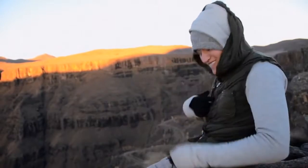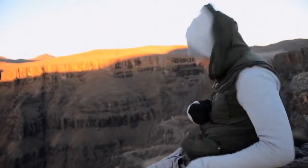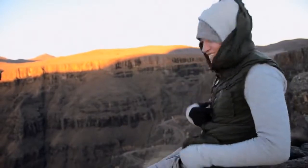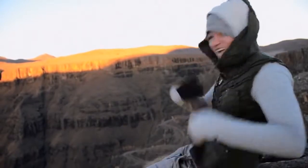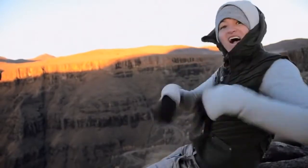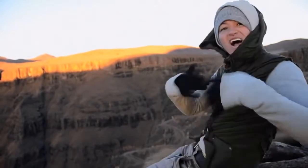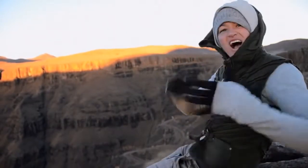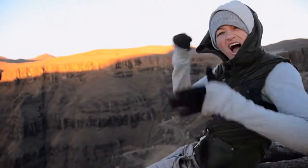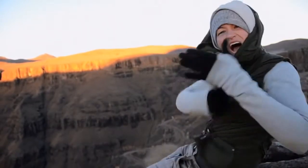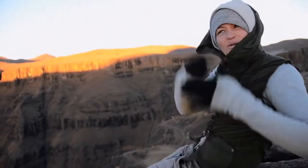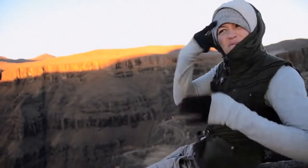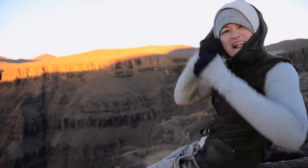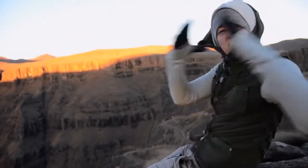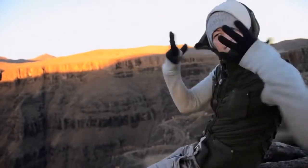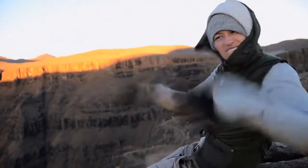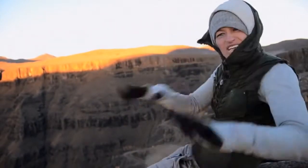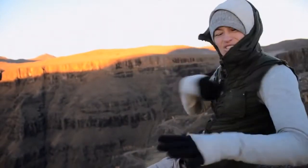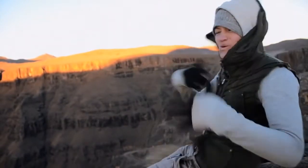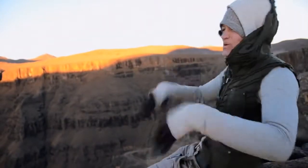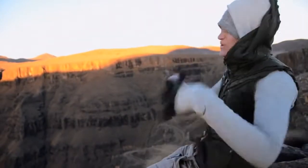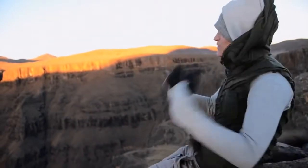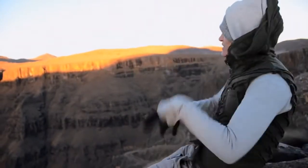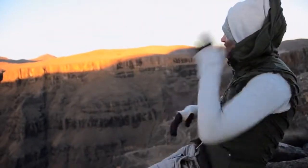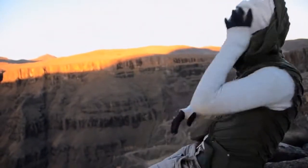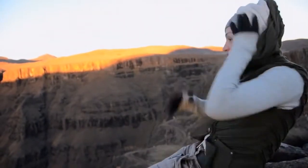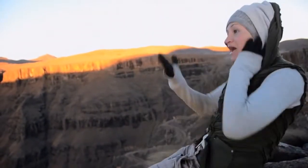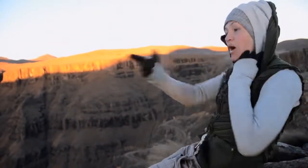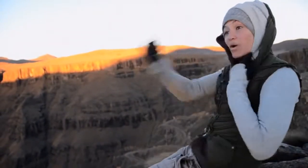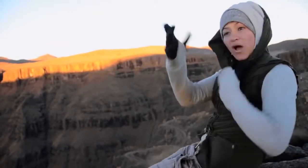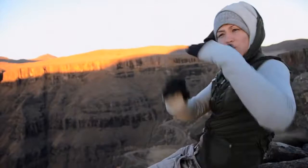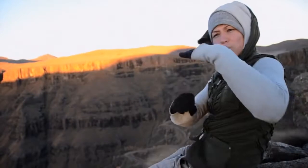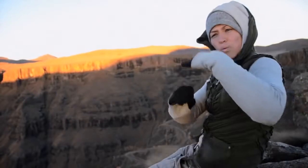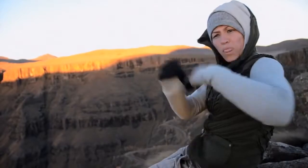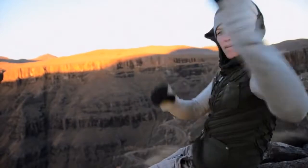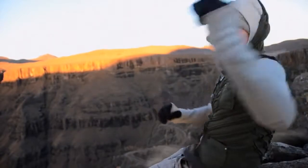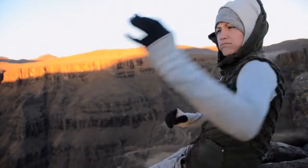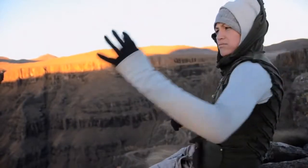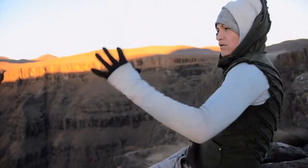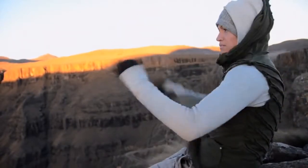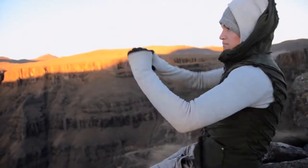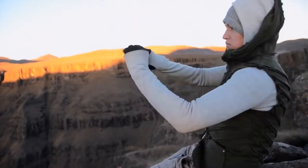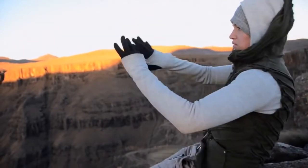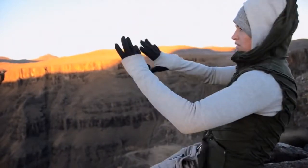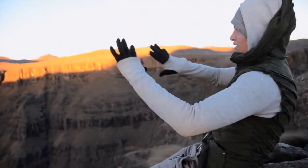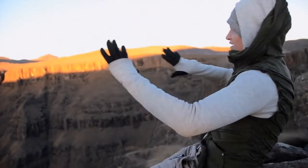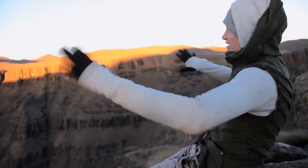It is hard to believe that I had that experience. As the sun rises, the sun rays hit